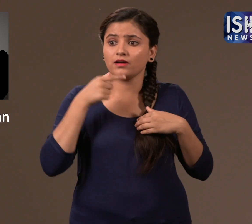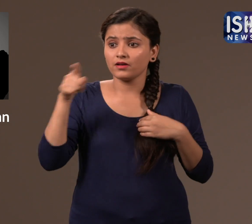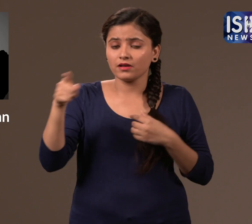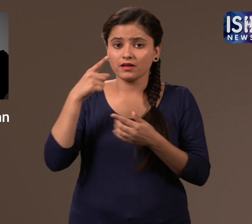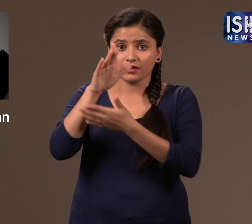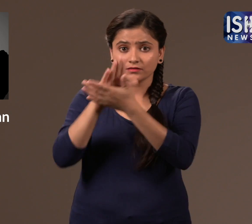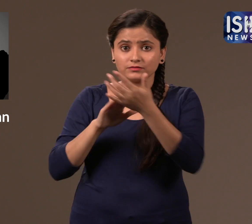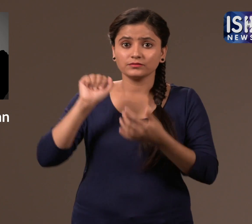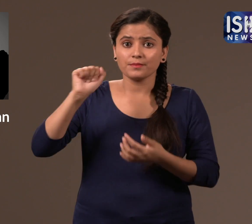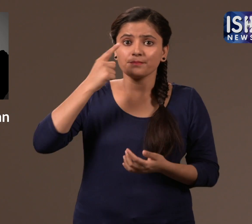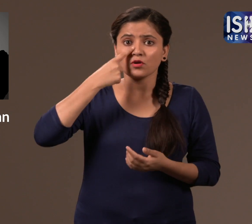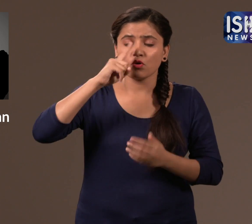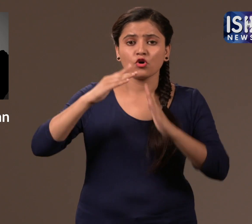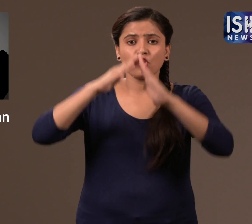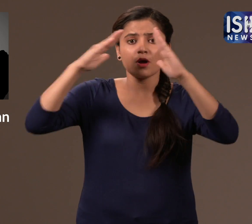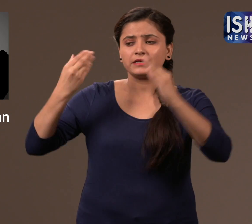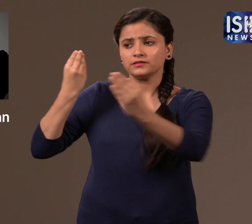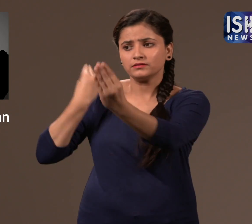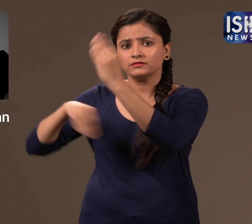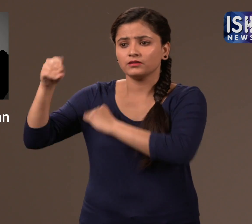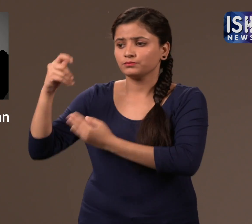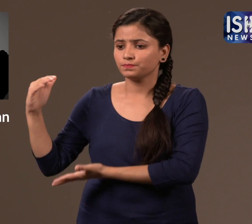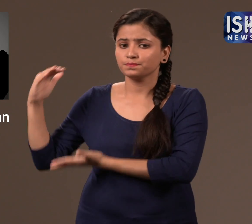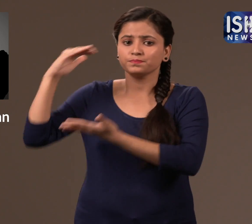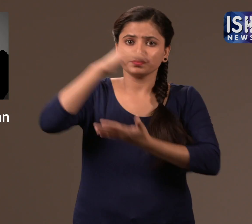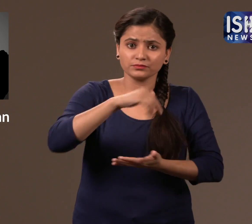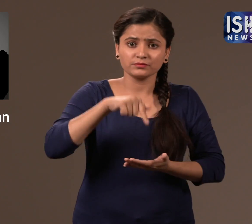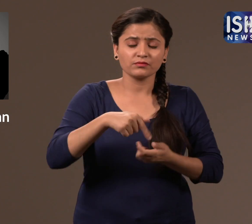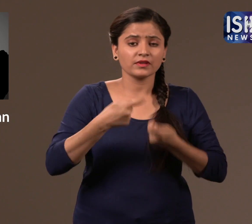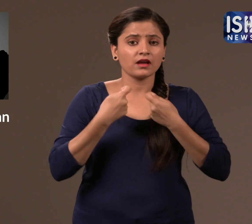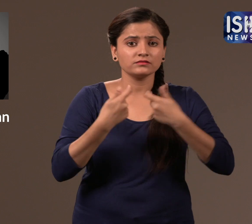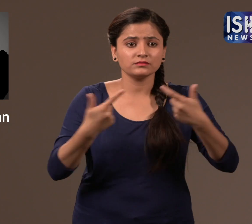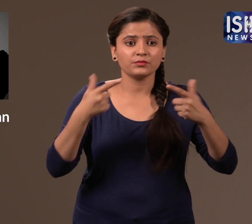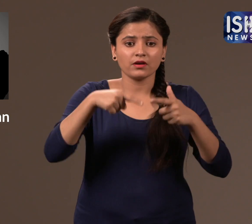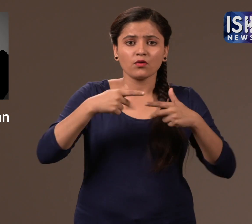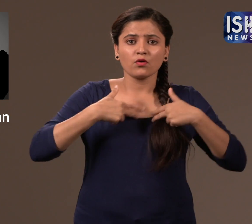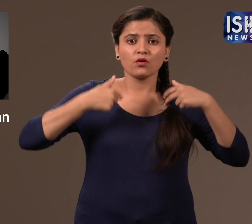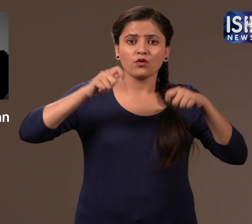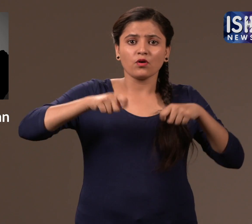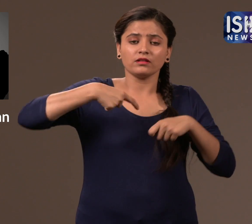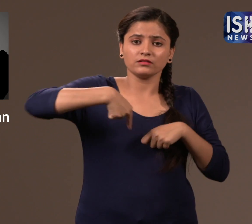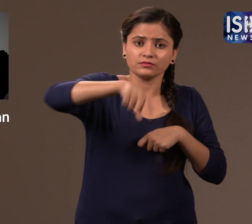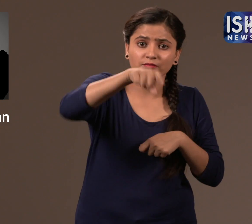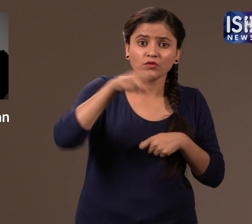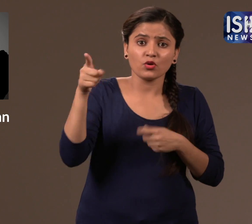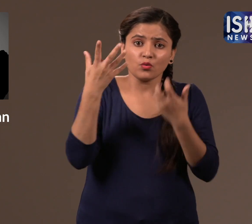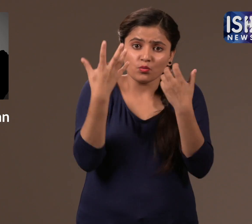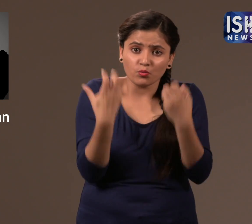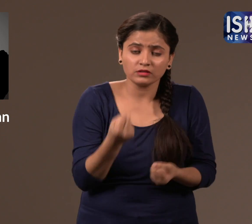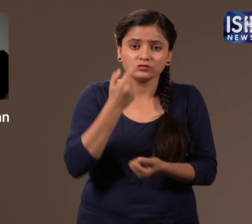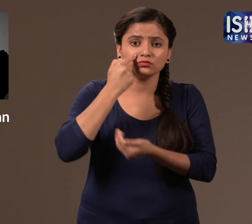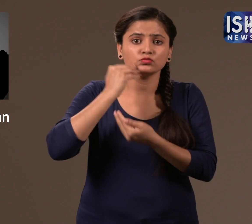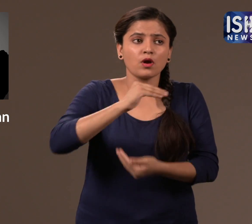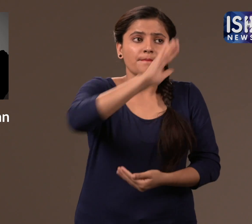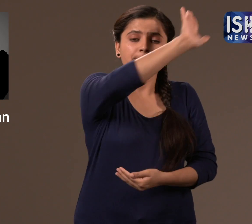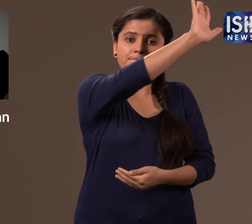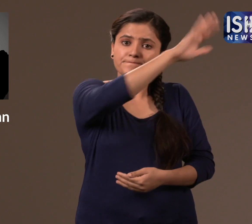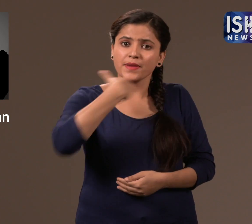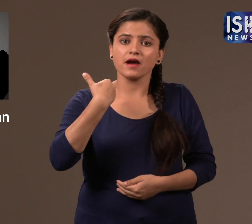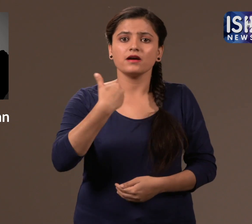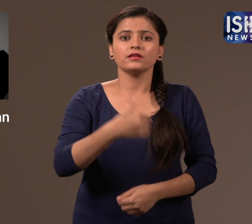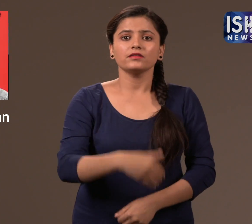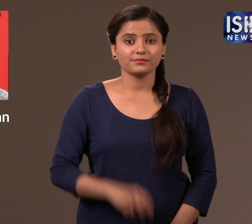His mother sold her house to make sure they had money to fight for their son.